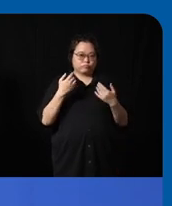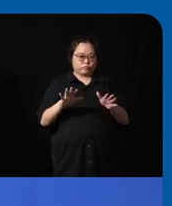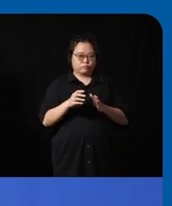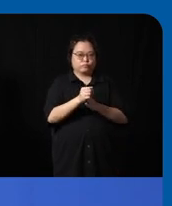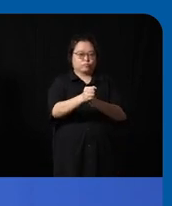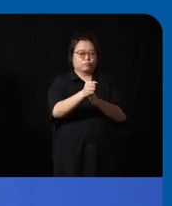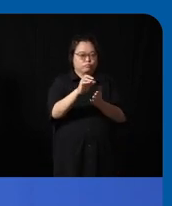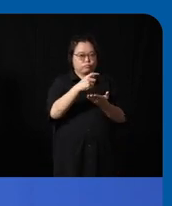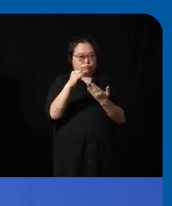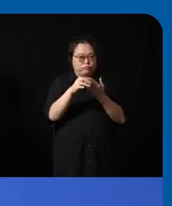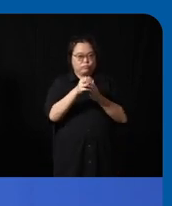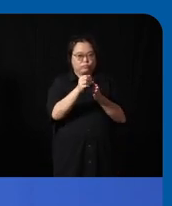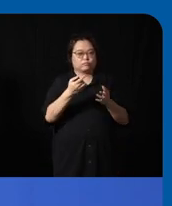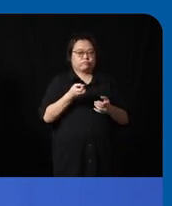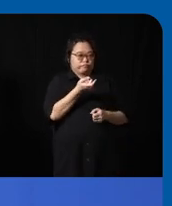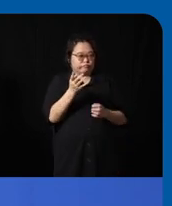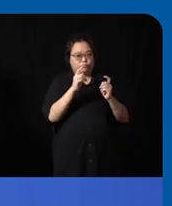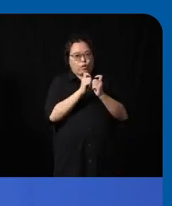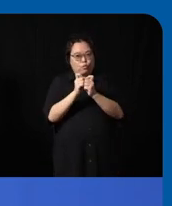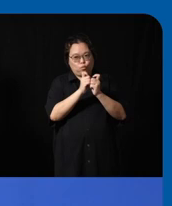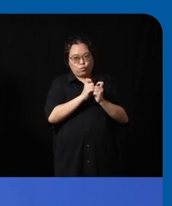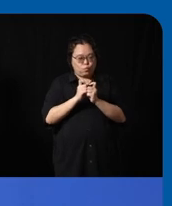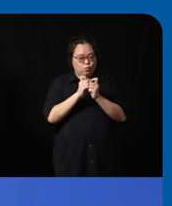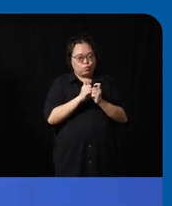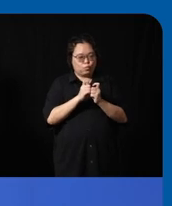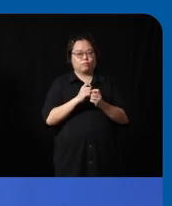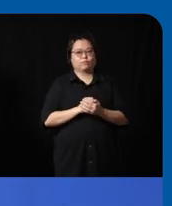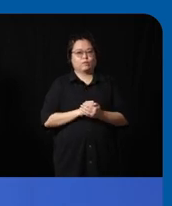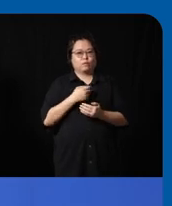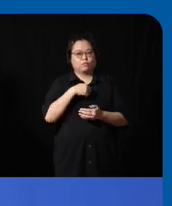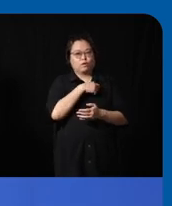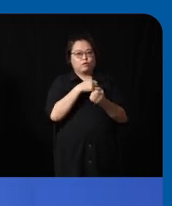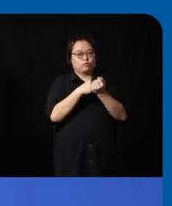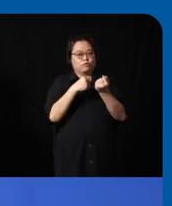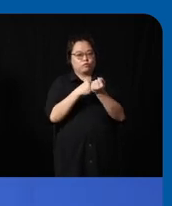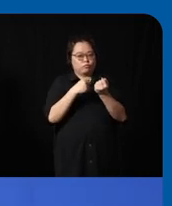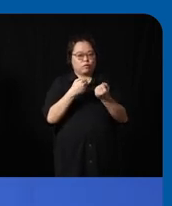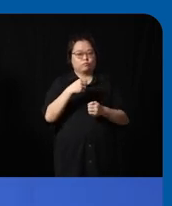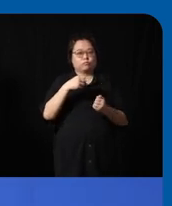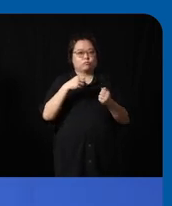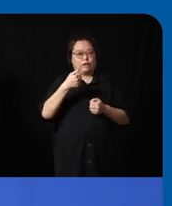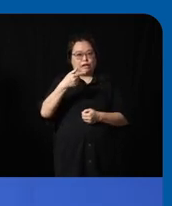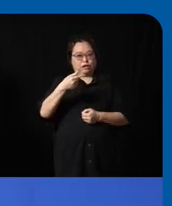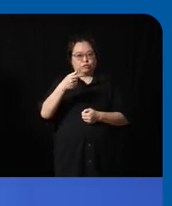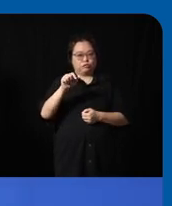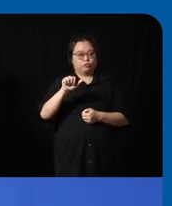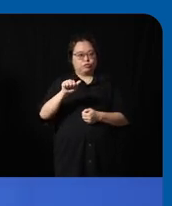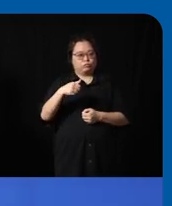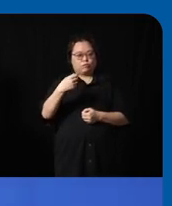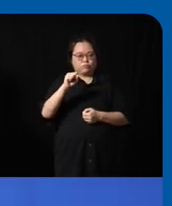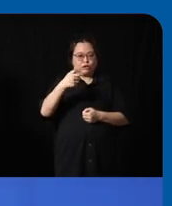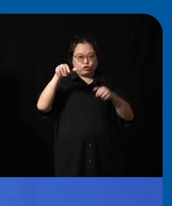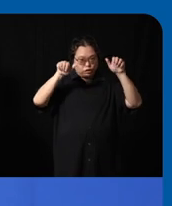a few of us working together um we are supported by enable through the enabling lies Grant um and